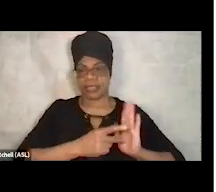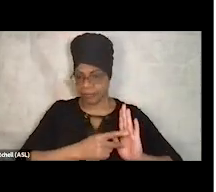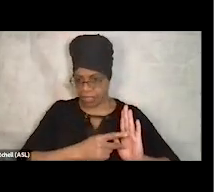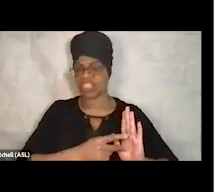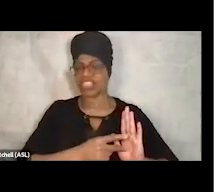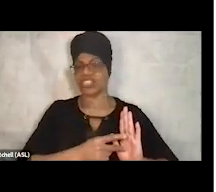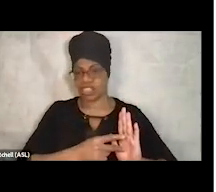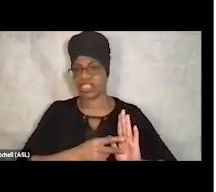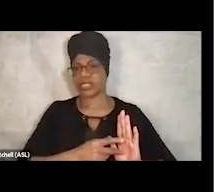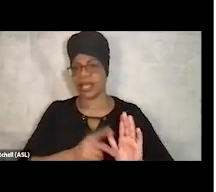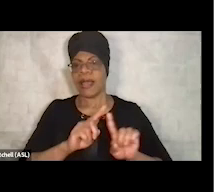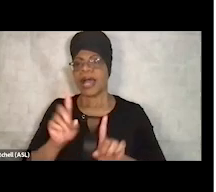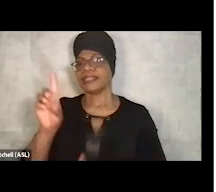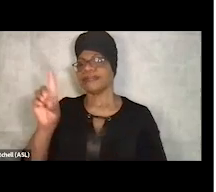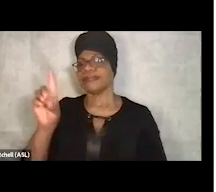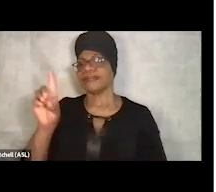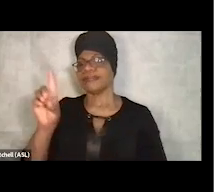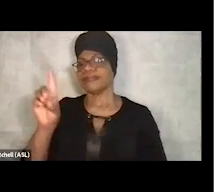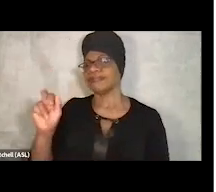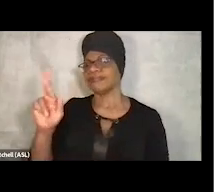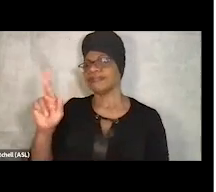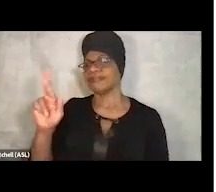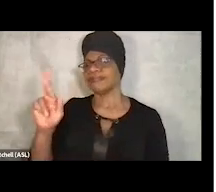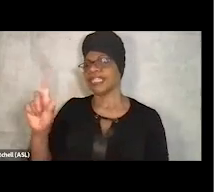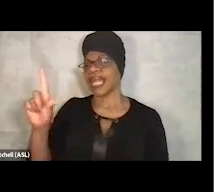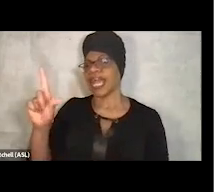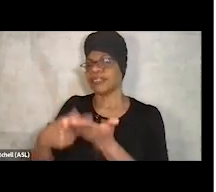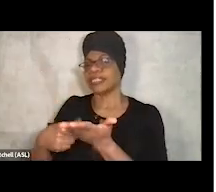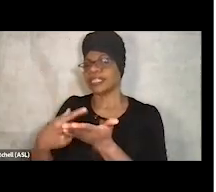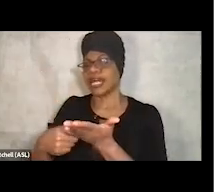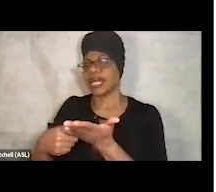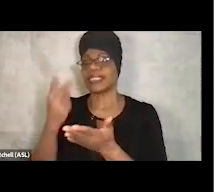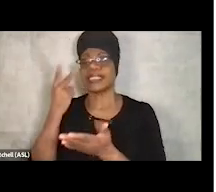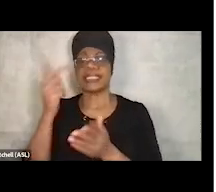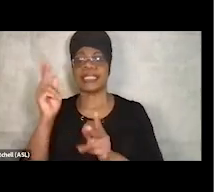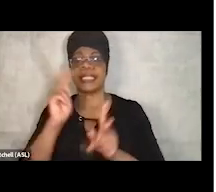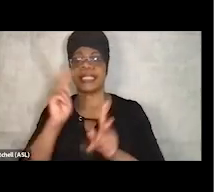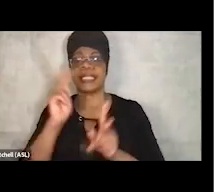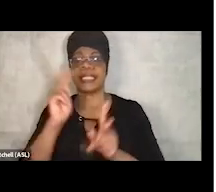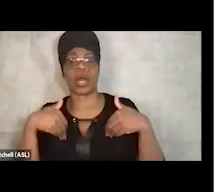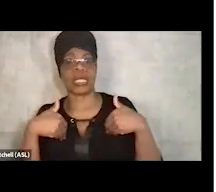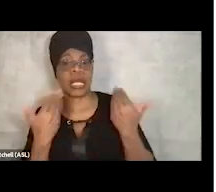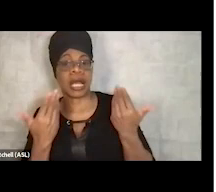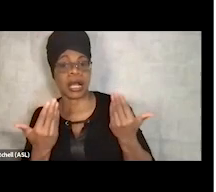But much like Darrell mentioned, as he's seeing people younger maybe that lack some of those life skills